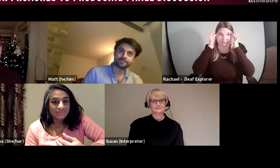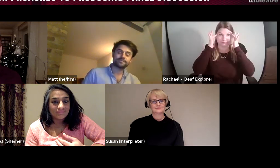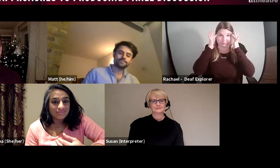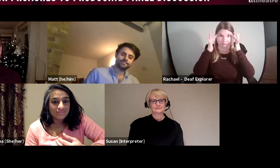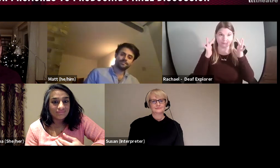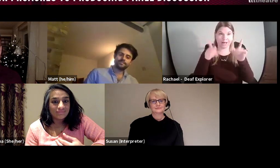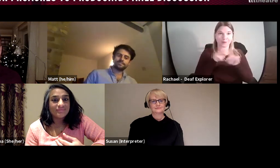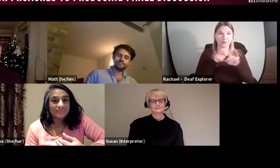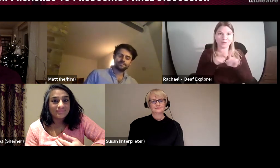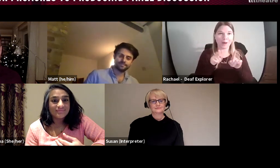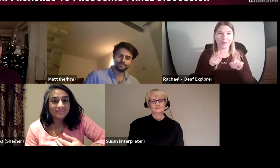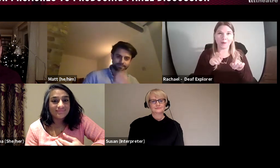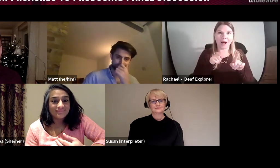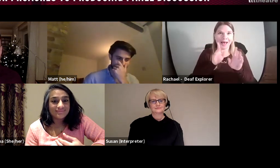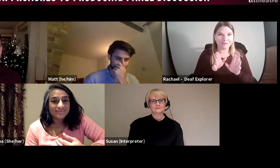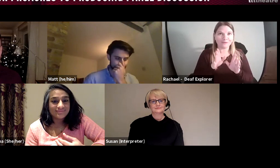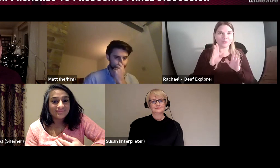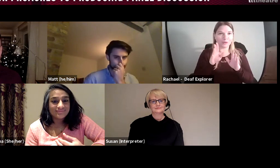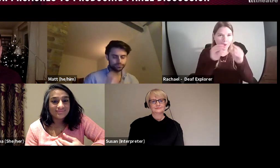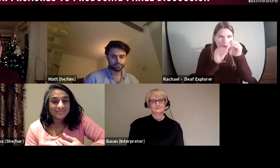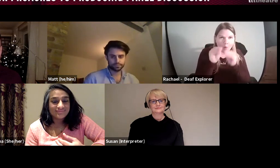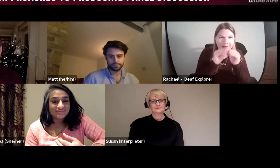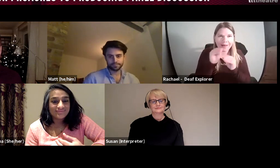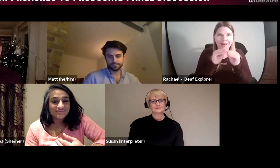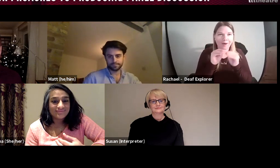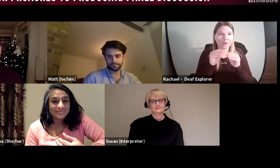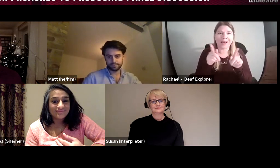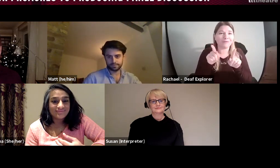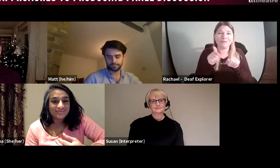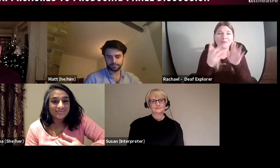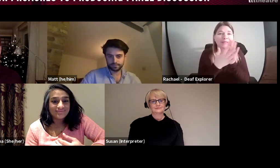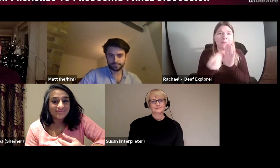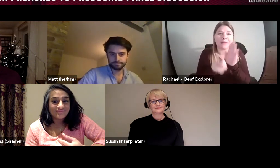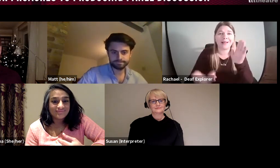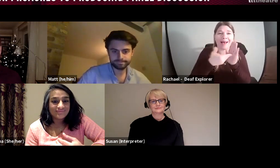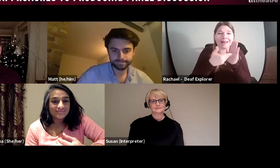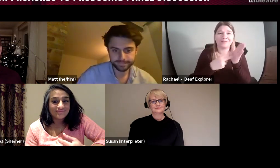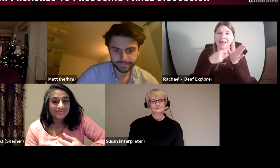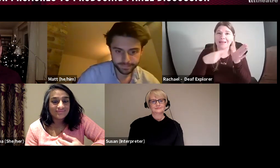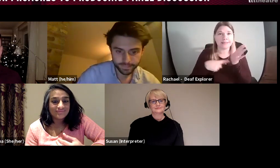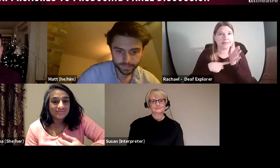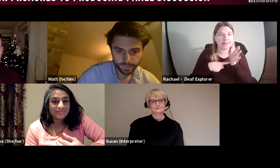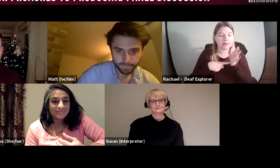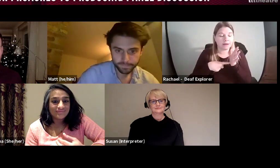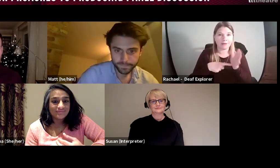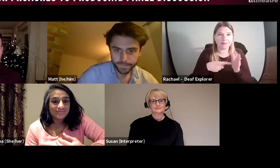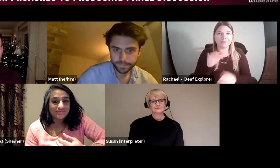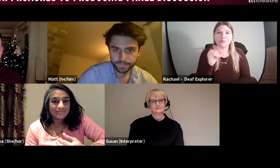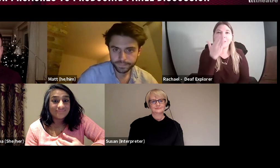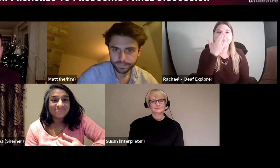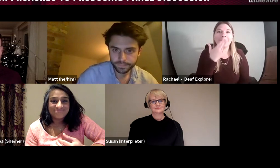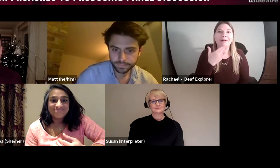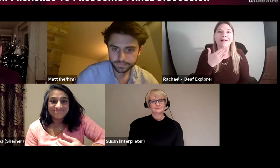budget numbers move on the screen and that is hard and I have to find ways of getting around that.